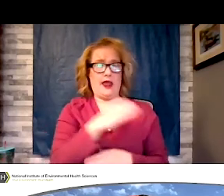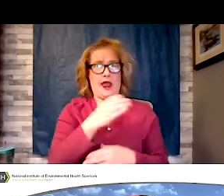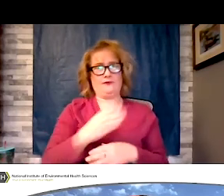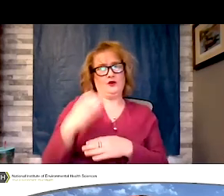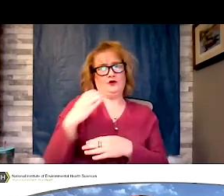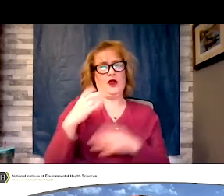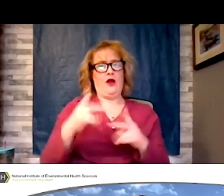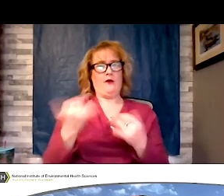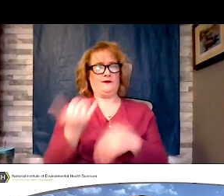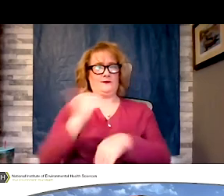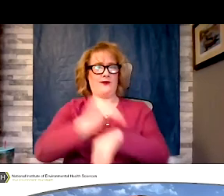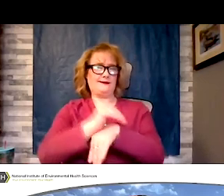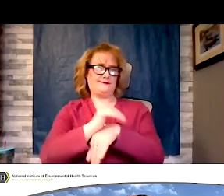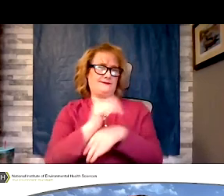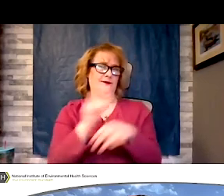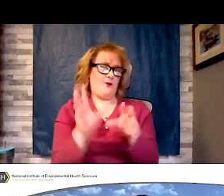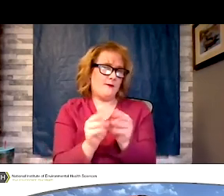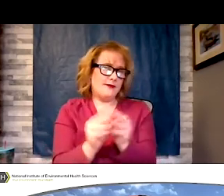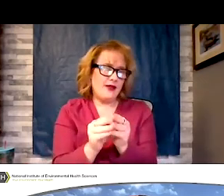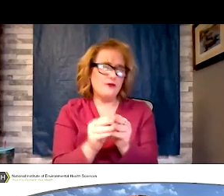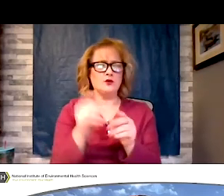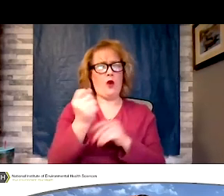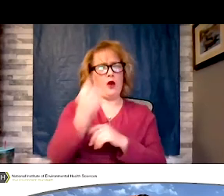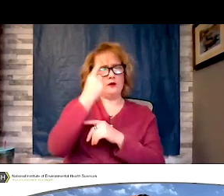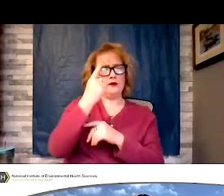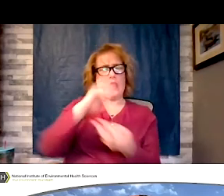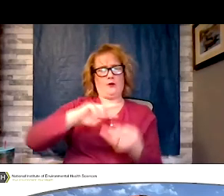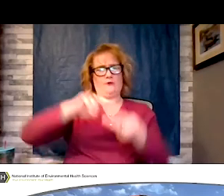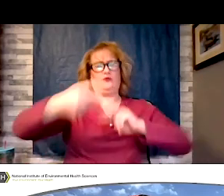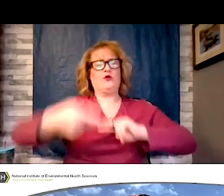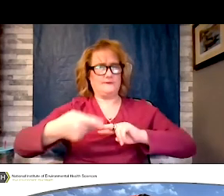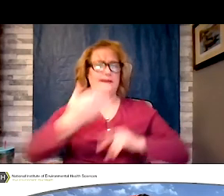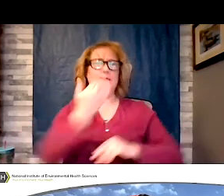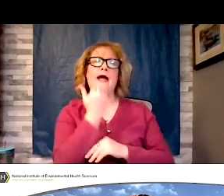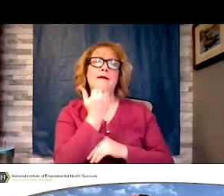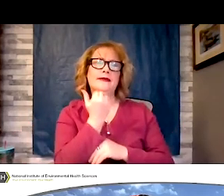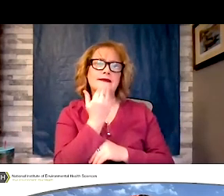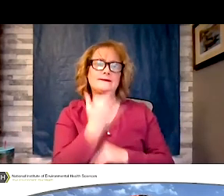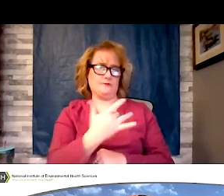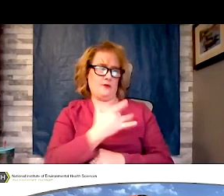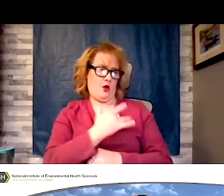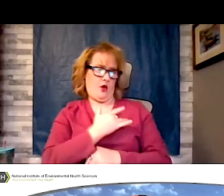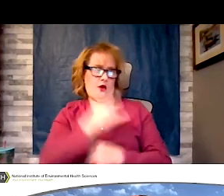understanding and reversing diabetes heart disease, and most chronic illnesses. I introduce